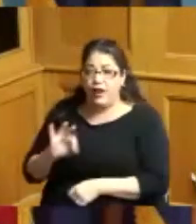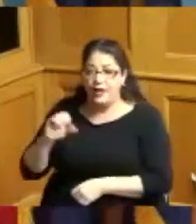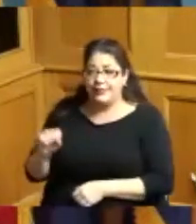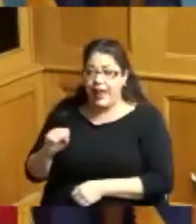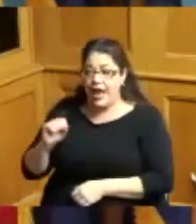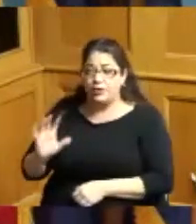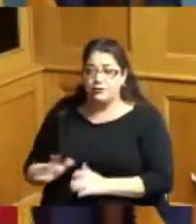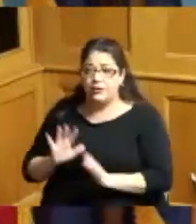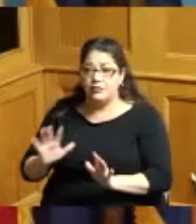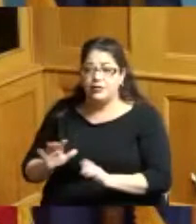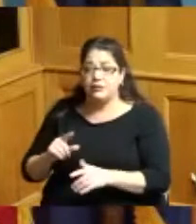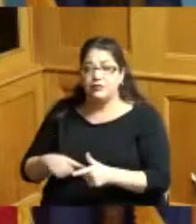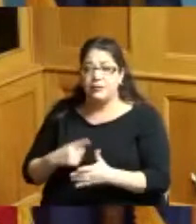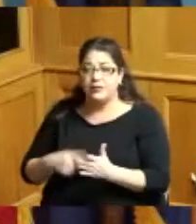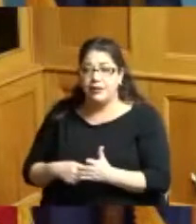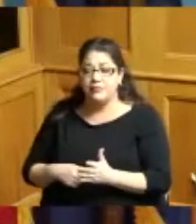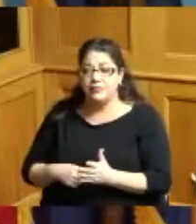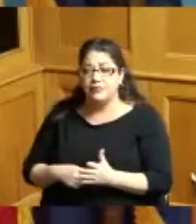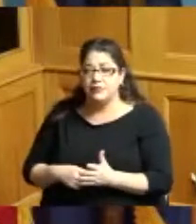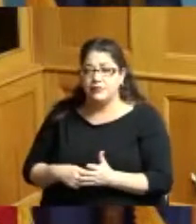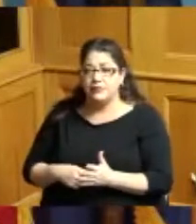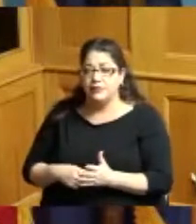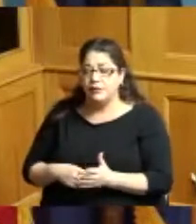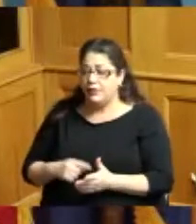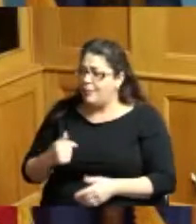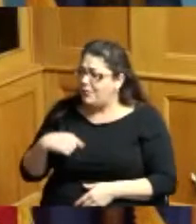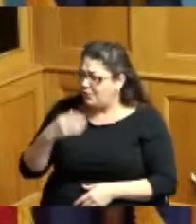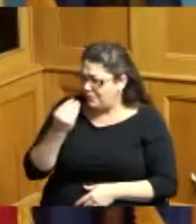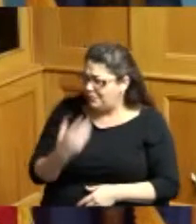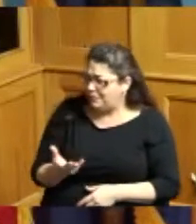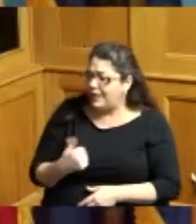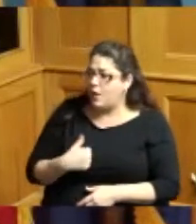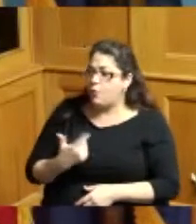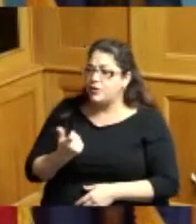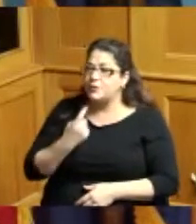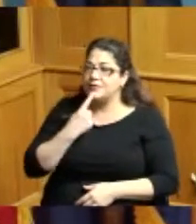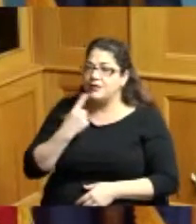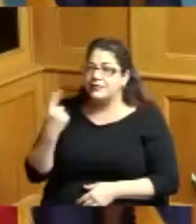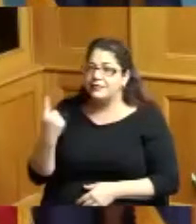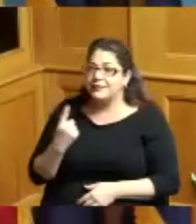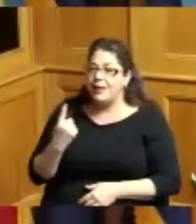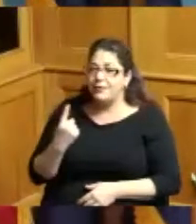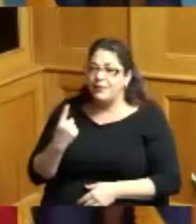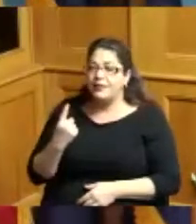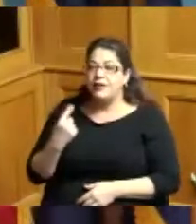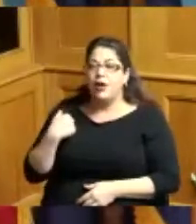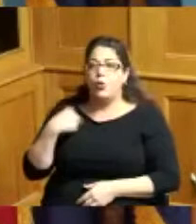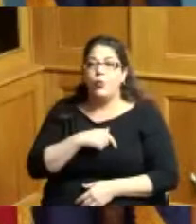sometimes Sundays but you know I just wanted to have something that we could give to the workers